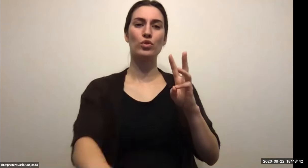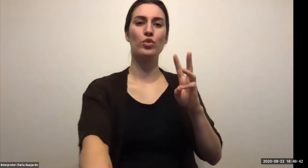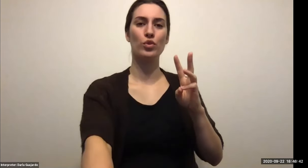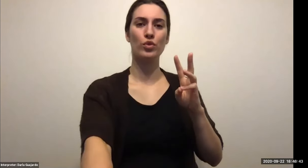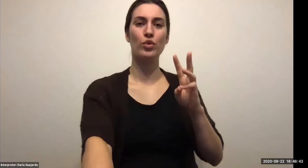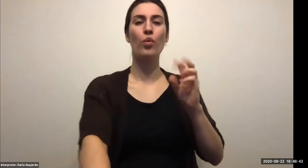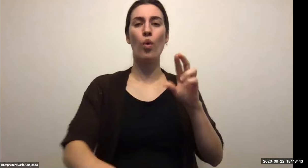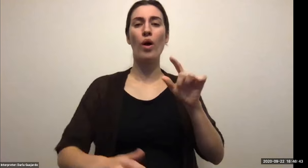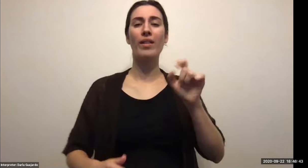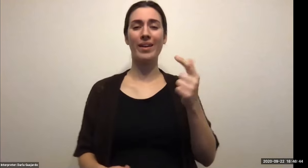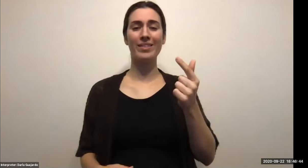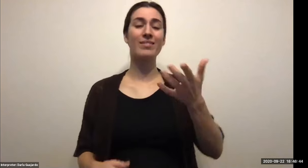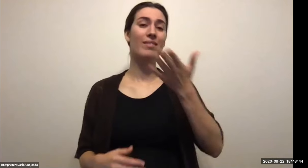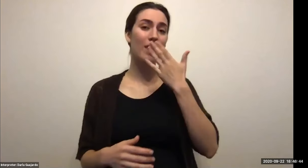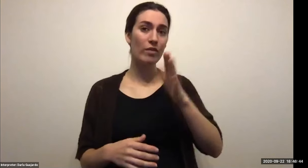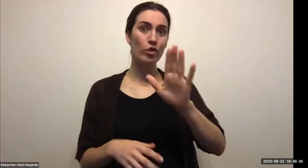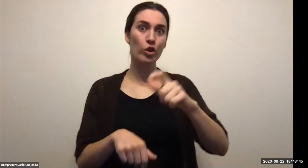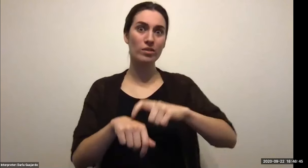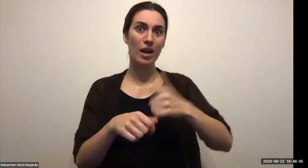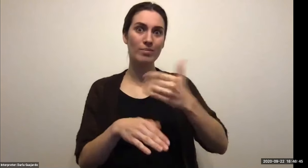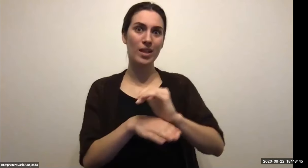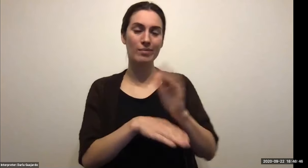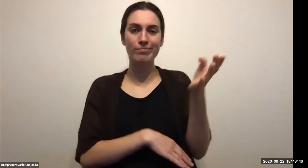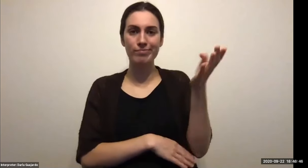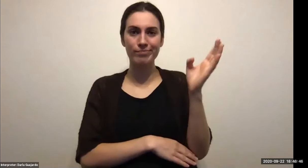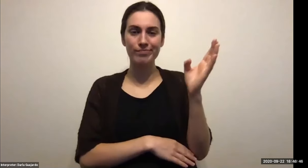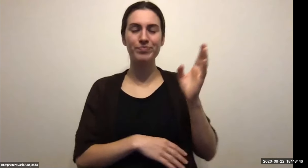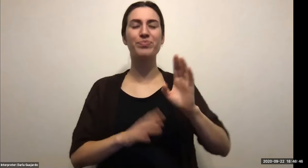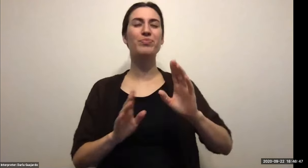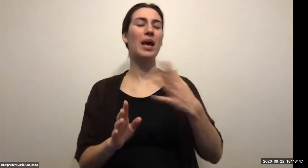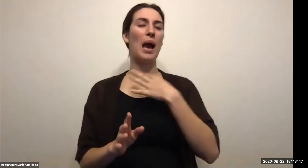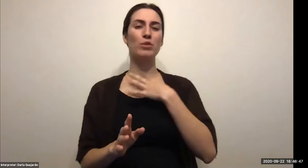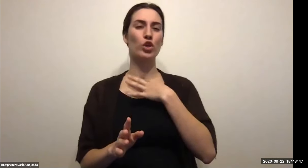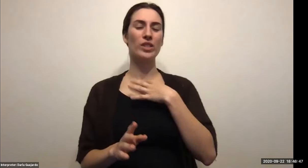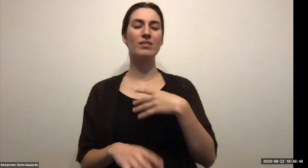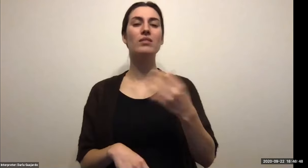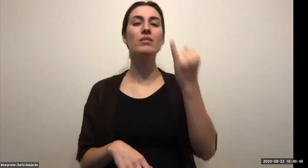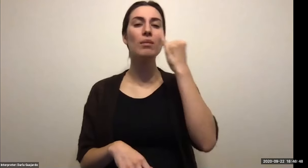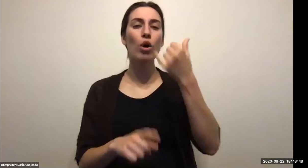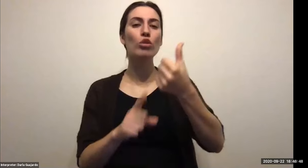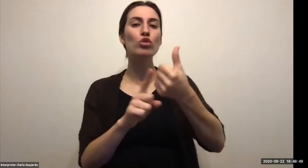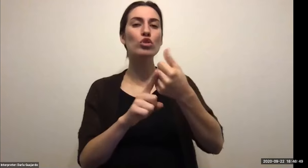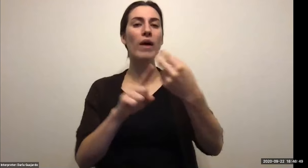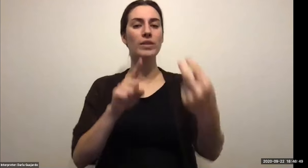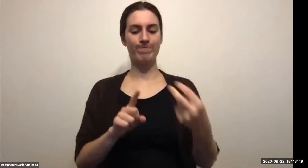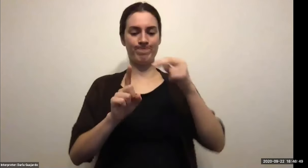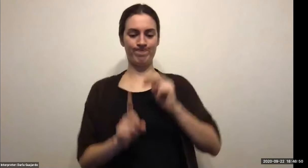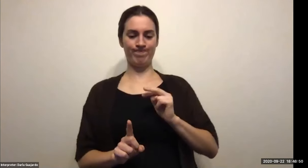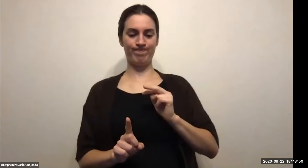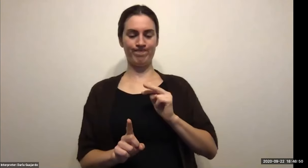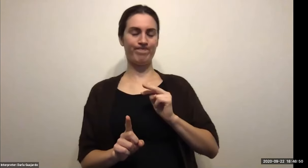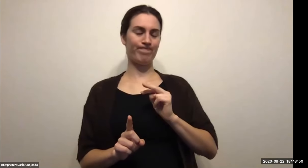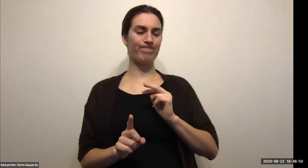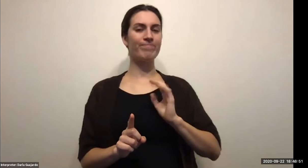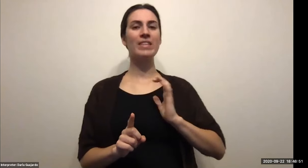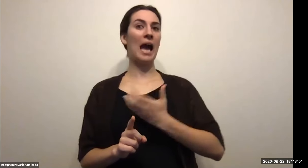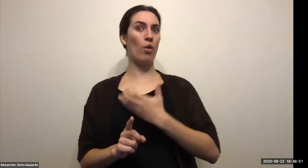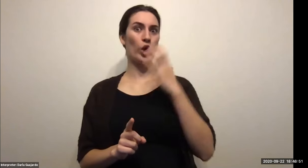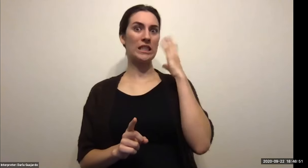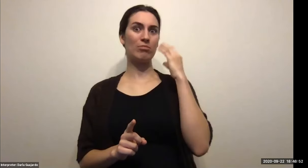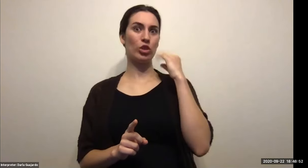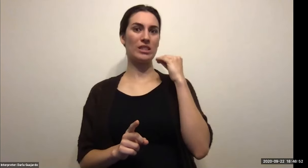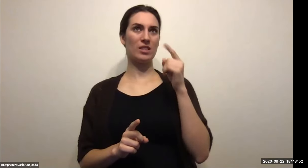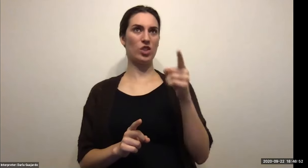Keith Wolling: And that's what we did. And it was it was quite unique in itself, and we had to get more food in, we got trailers and outside the staff. We did, we had to do we still have to make sure we got paid.